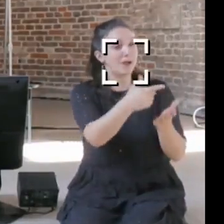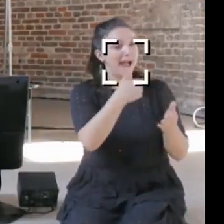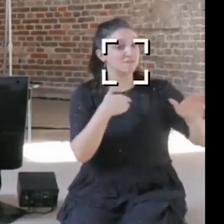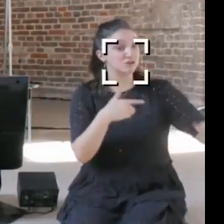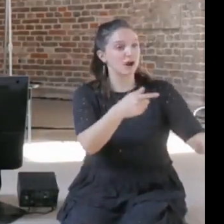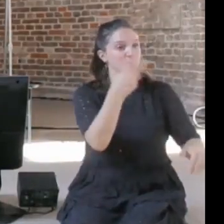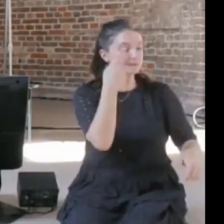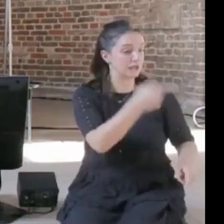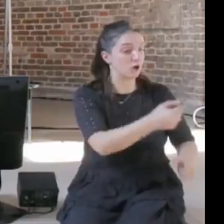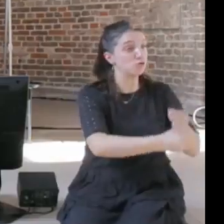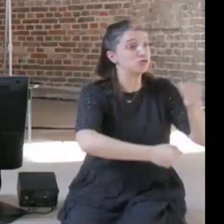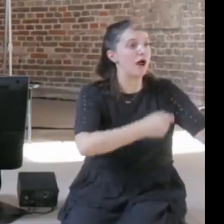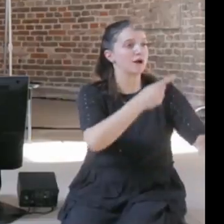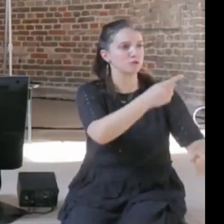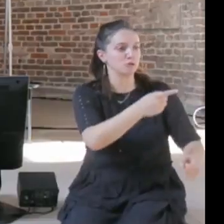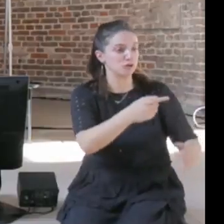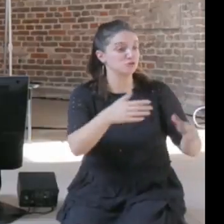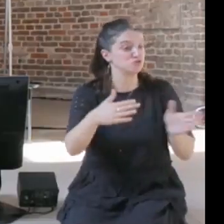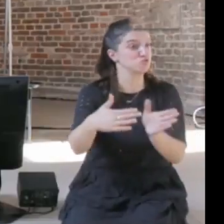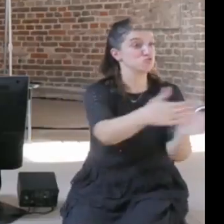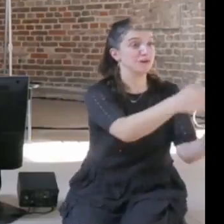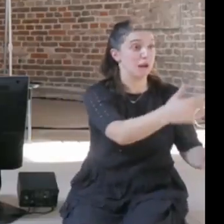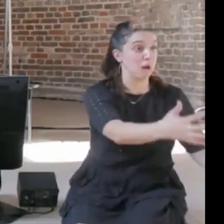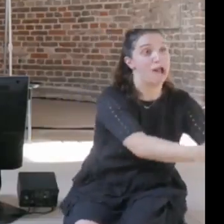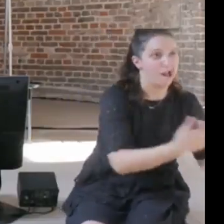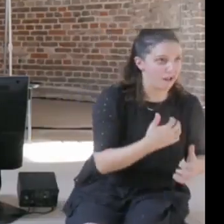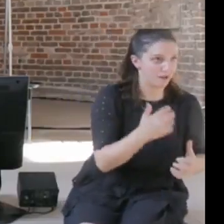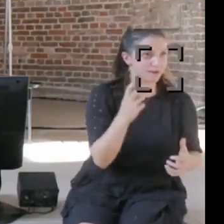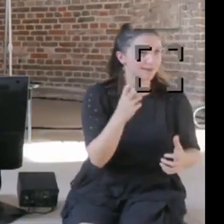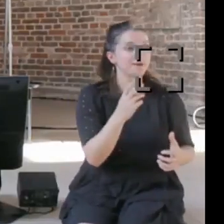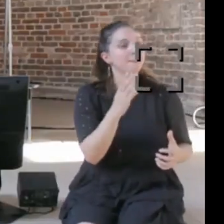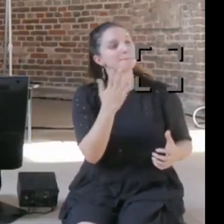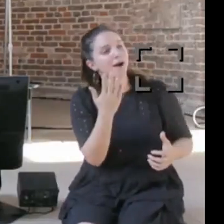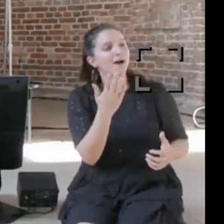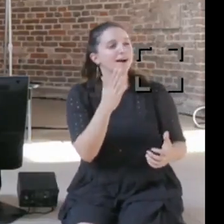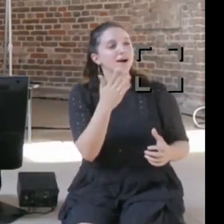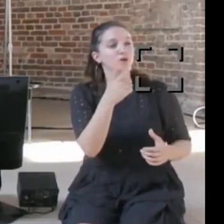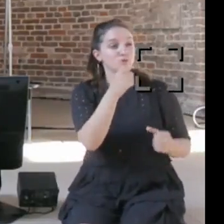intervene, but I really do think it has an ongoing relationship and it's like introducing